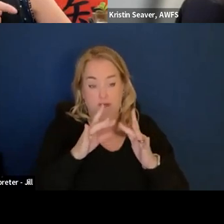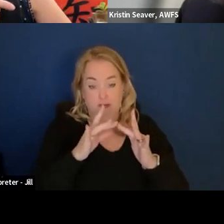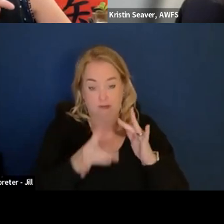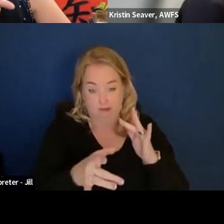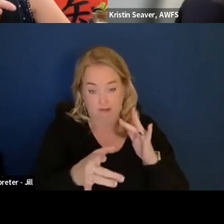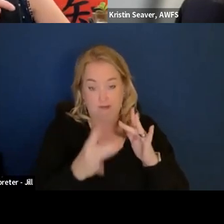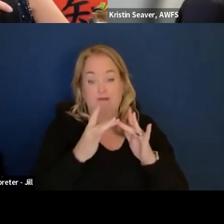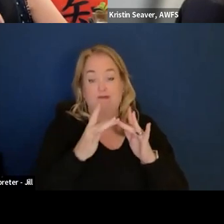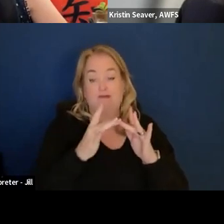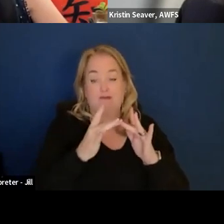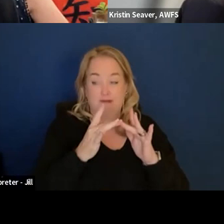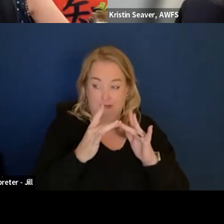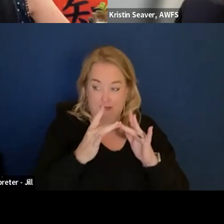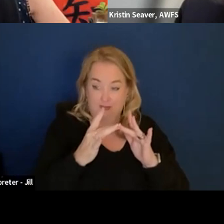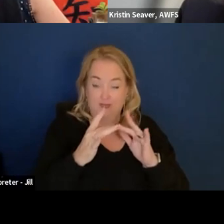that I buy through a small business.